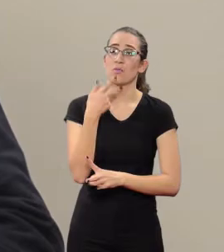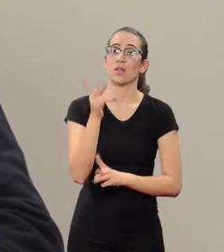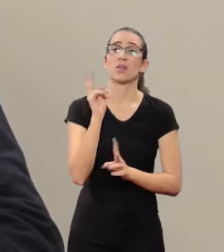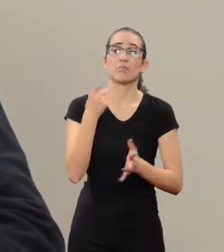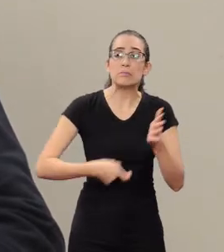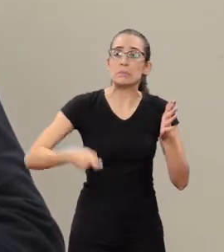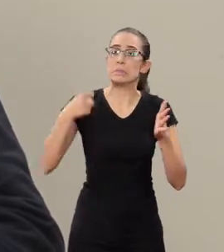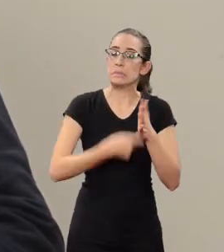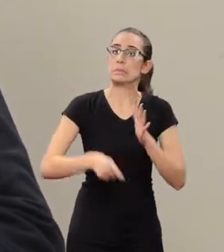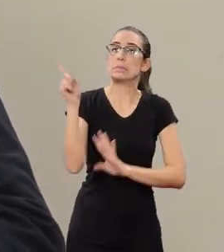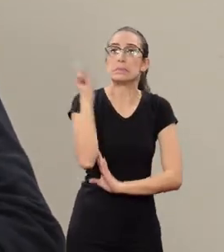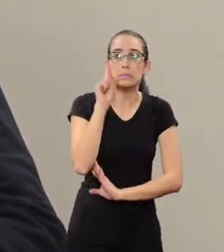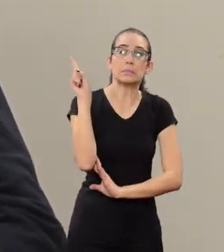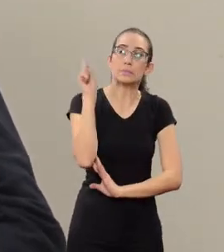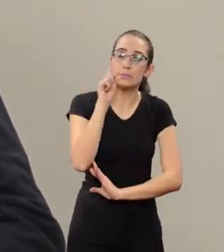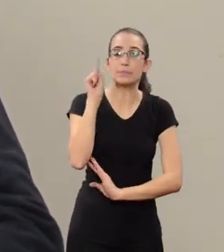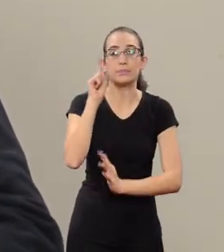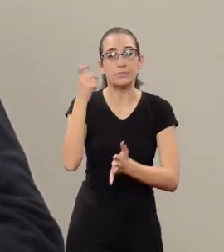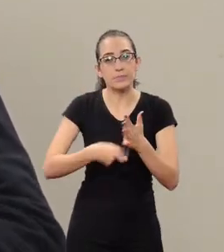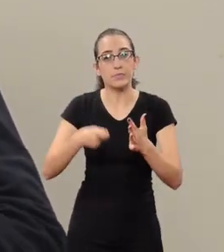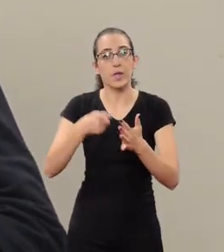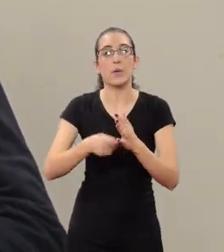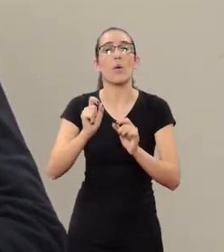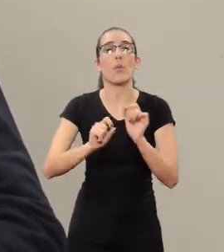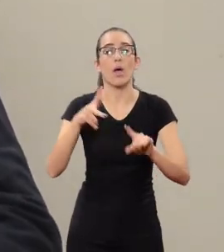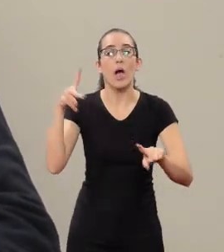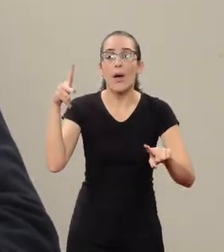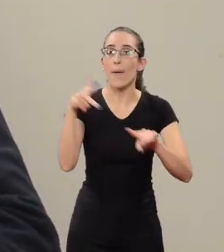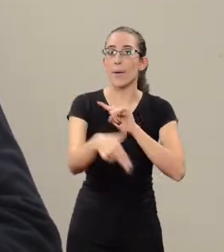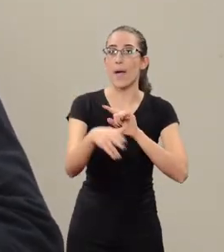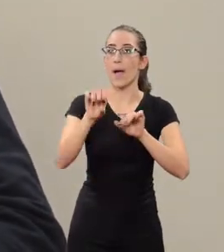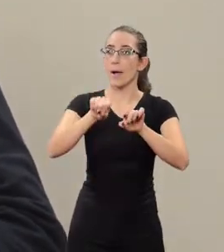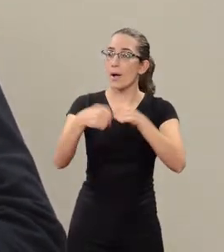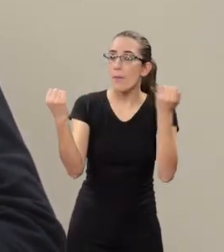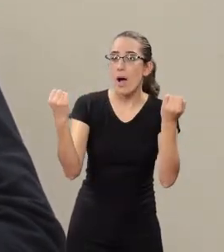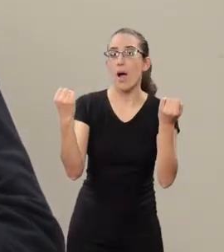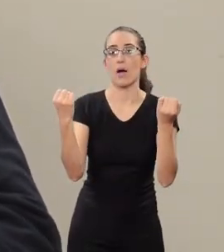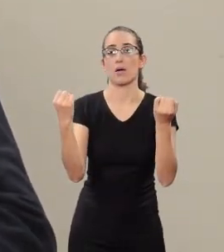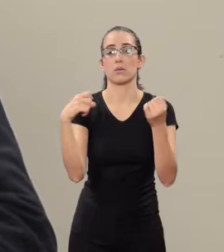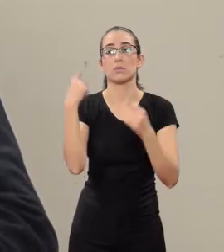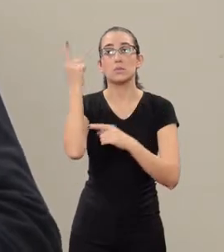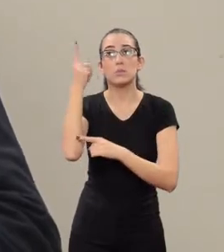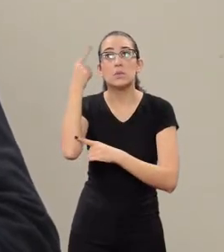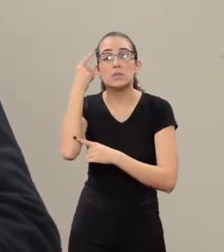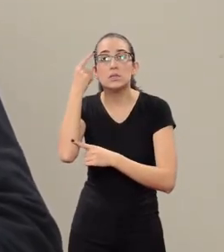We say this is a daily fight. All the time we are trying to break this.